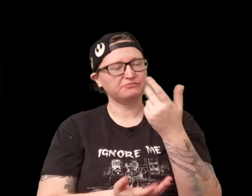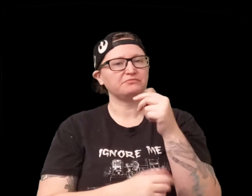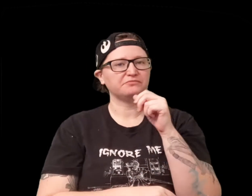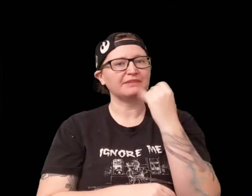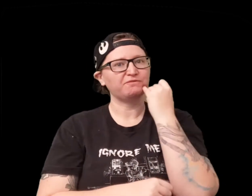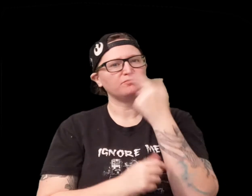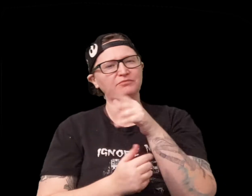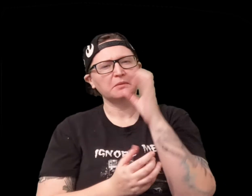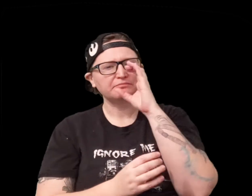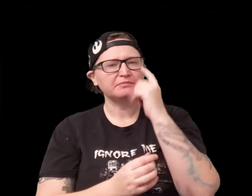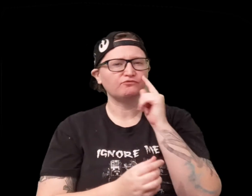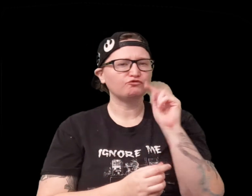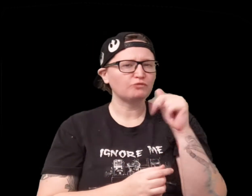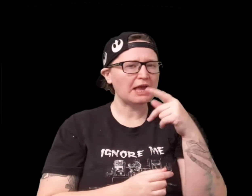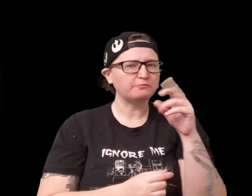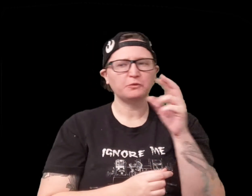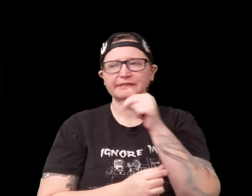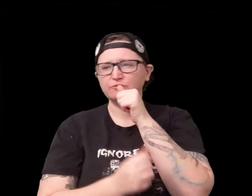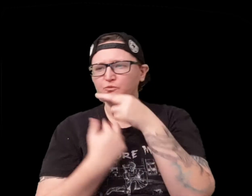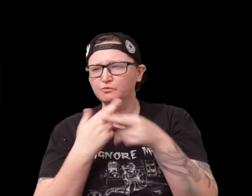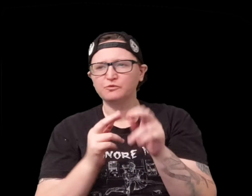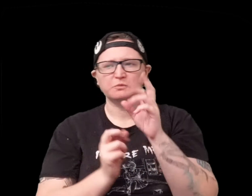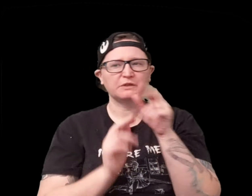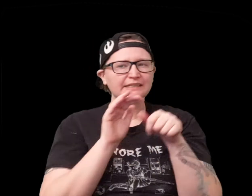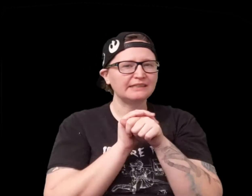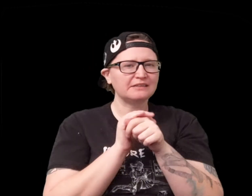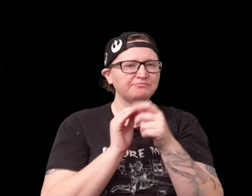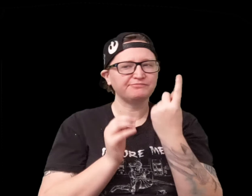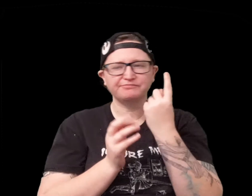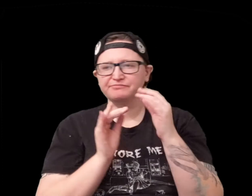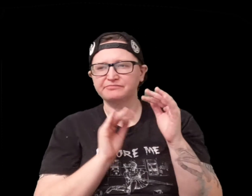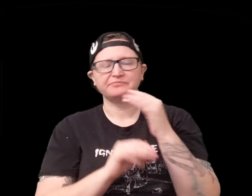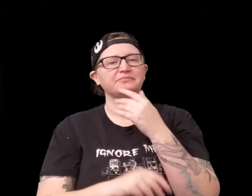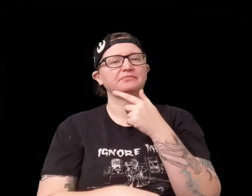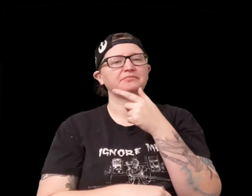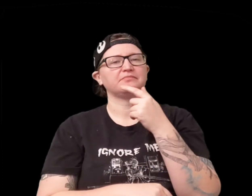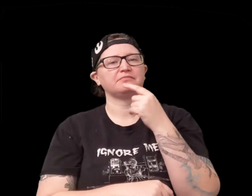pretty interesting perspective you can you know search a room uh if there's something hidden